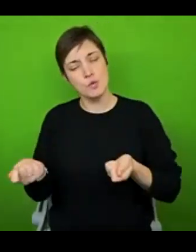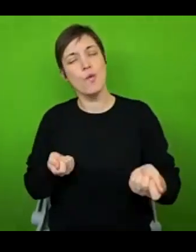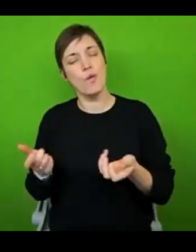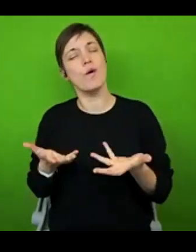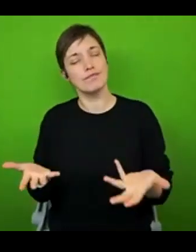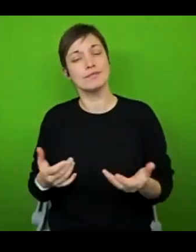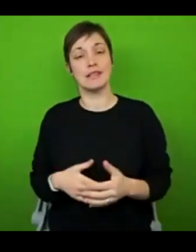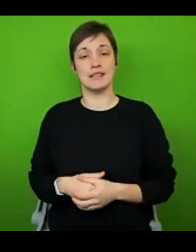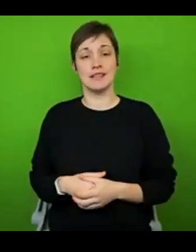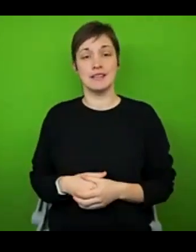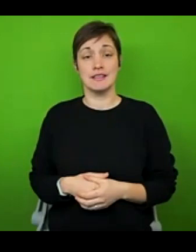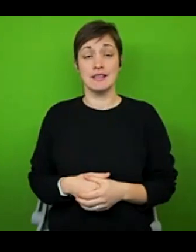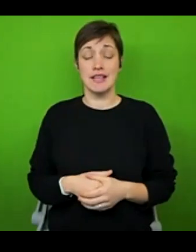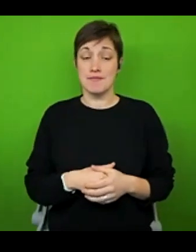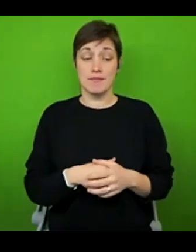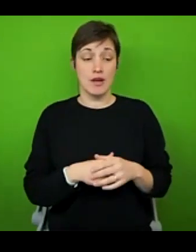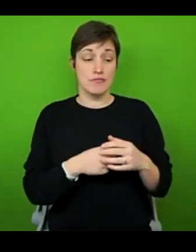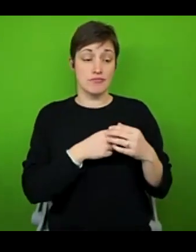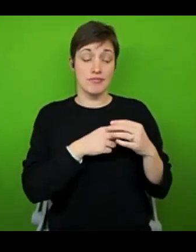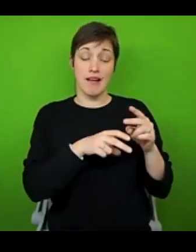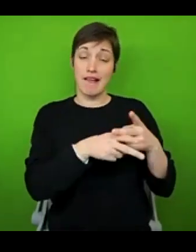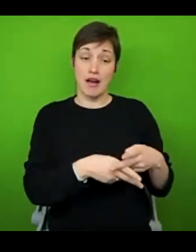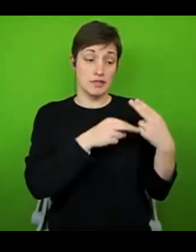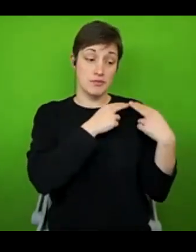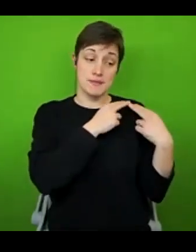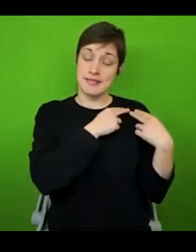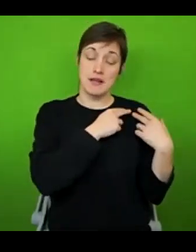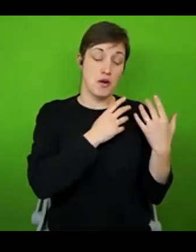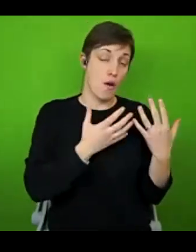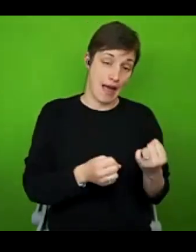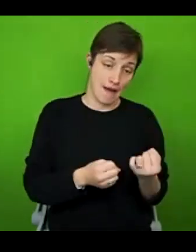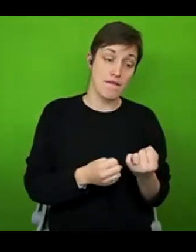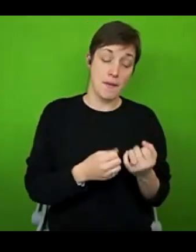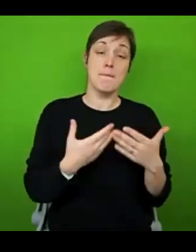have any real caring responsibilities right now. But I have experienced caring responsibilities this year.